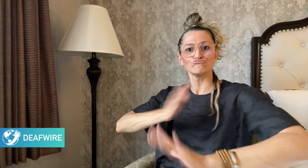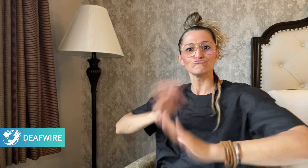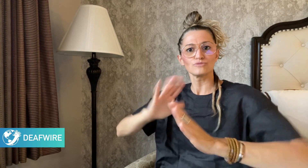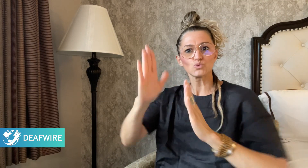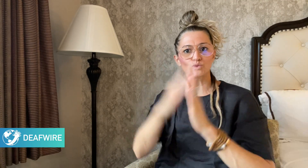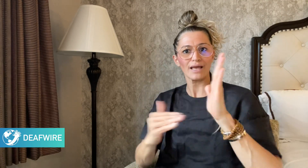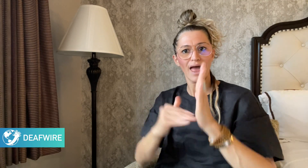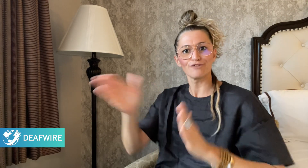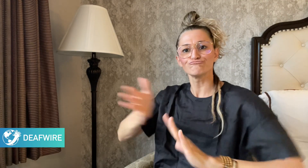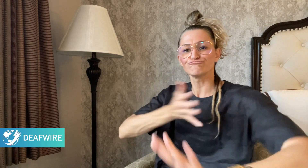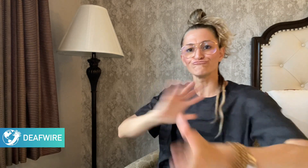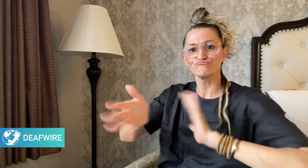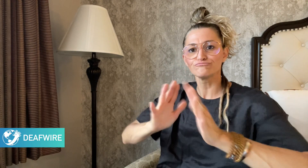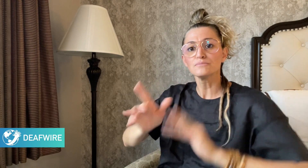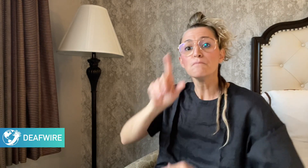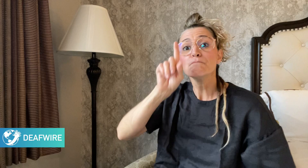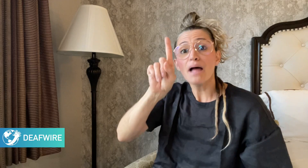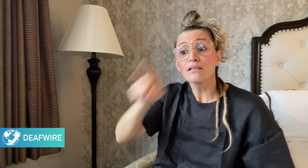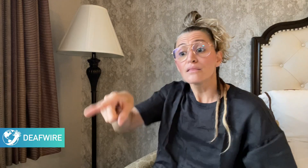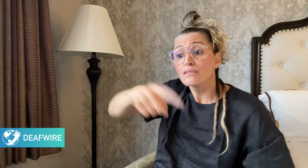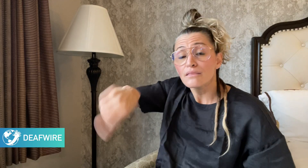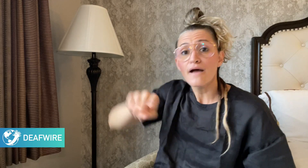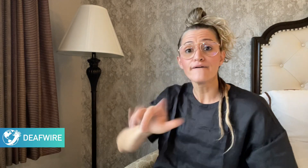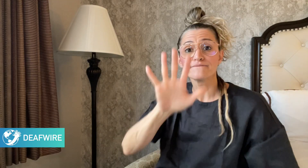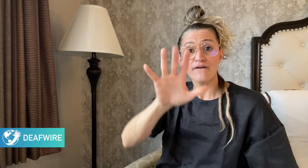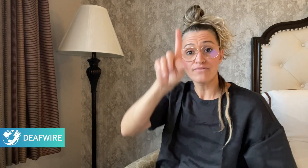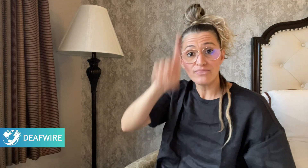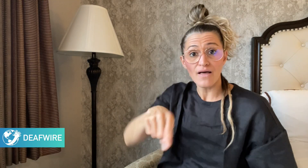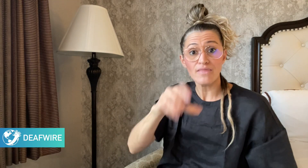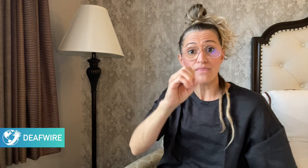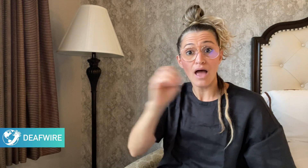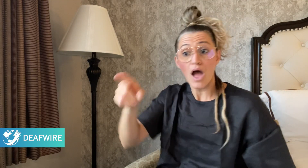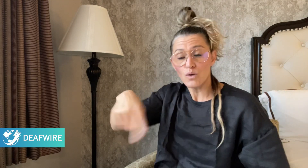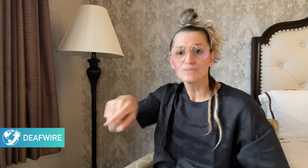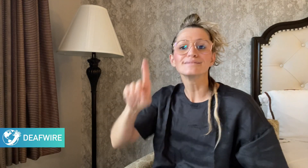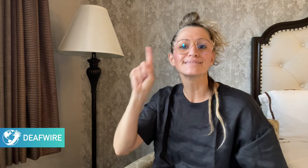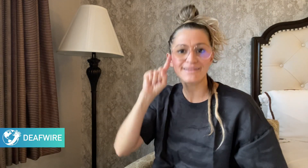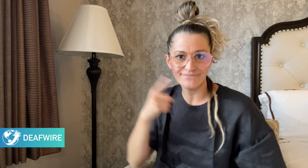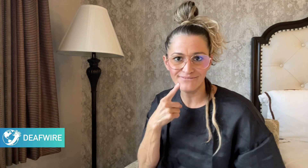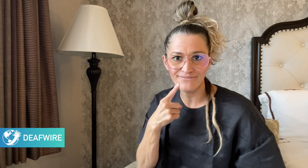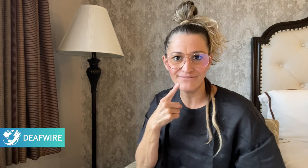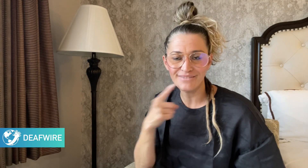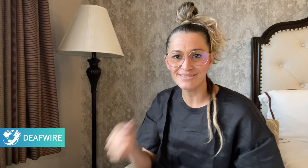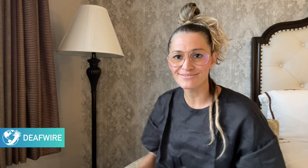use NZSL, 5,000 of whom are Deaf.